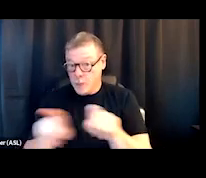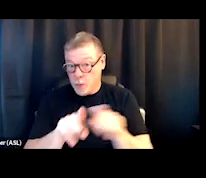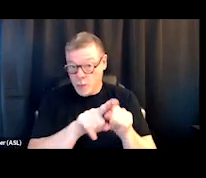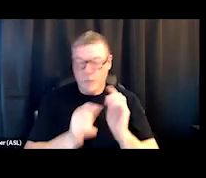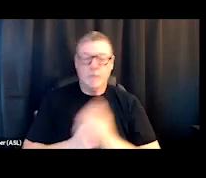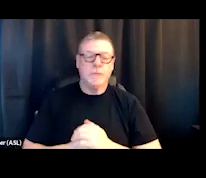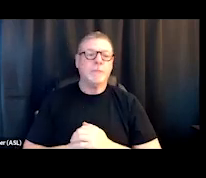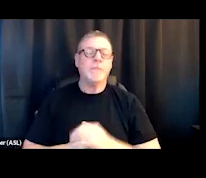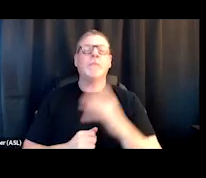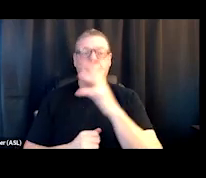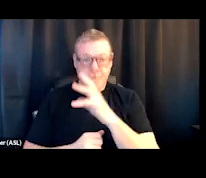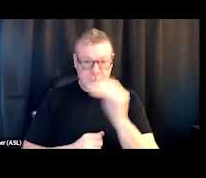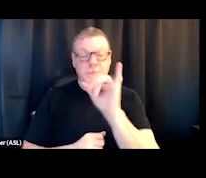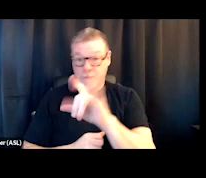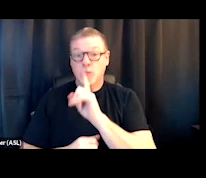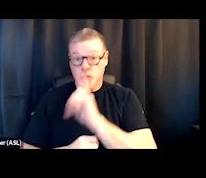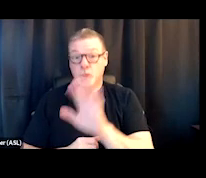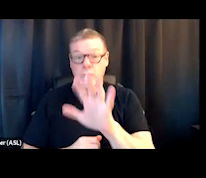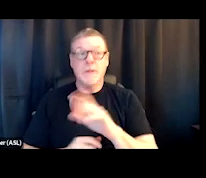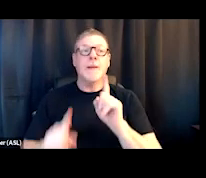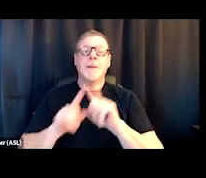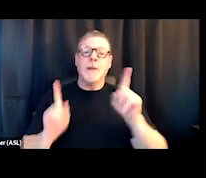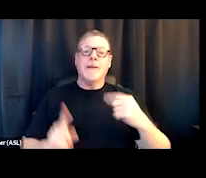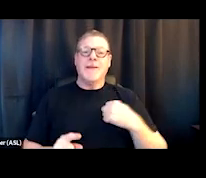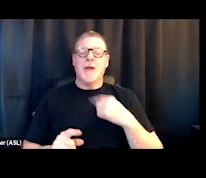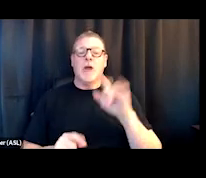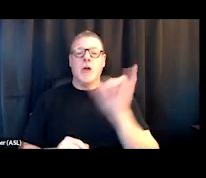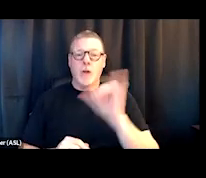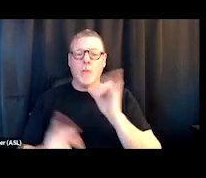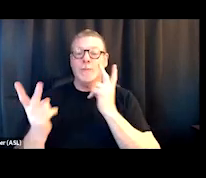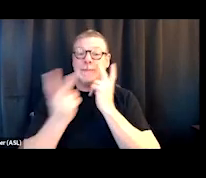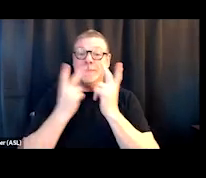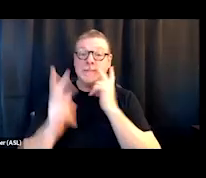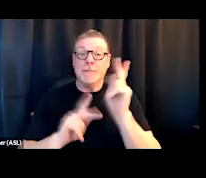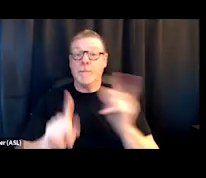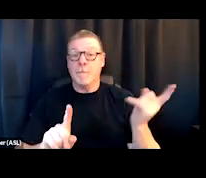That's true, but I was also seeing people that were coming back multiple times